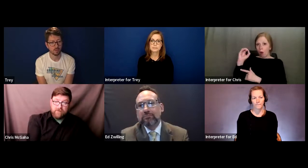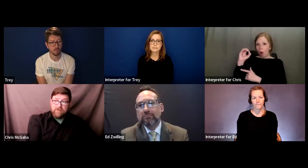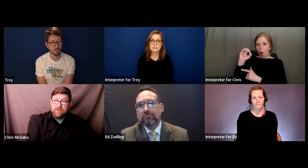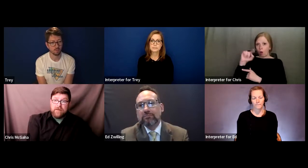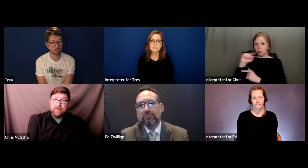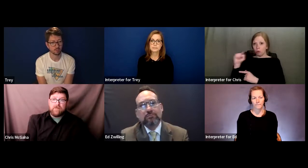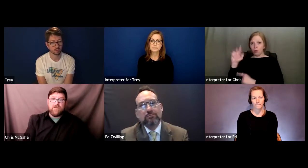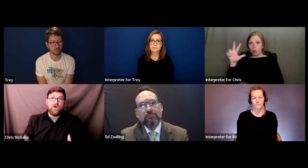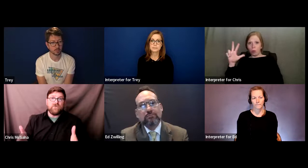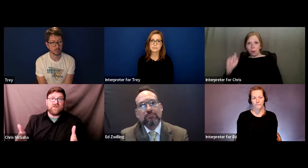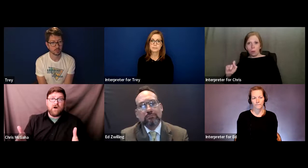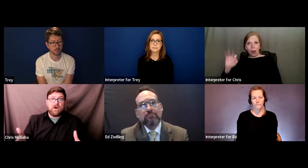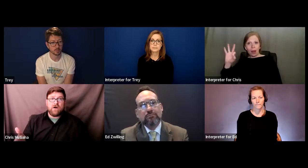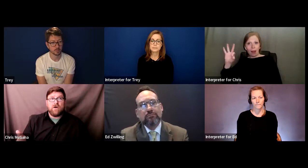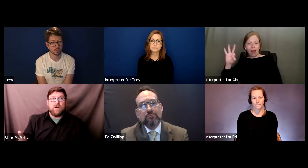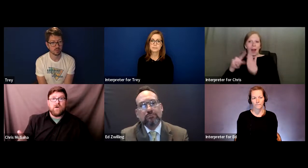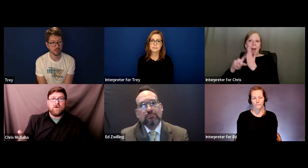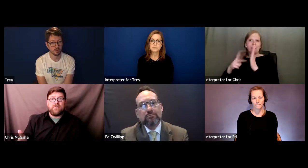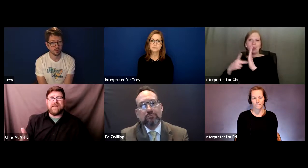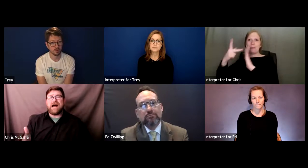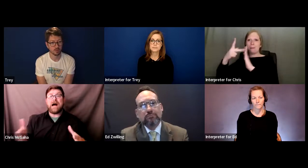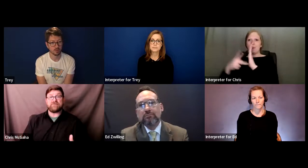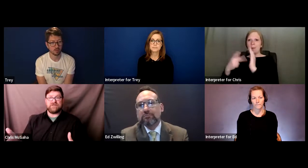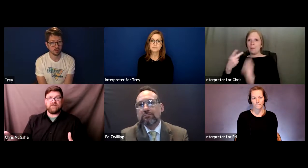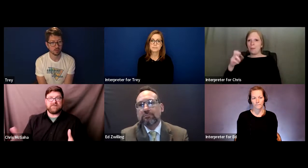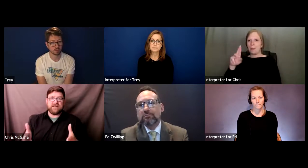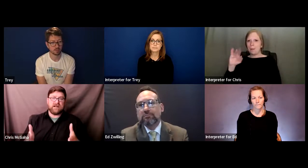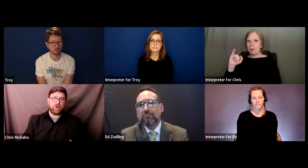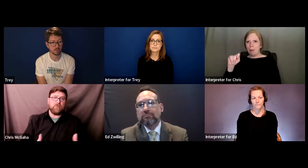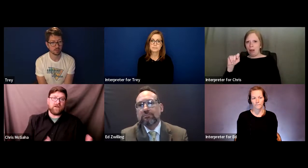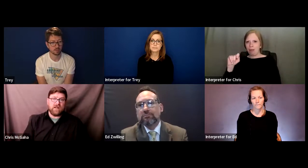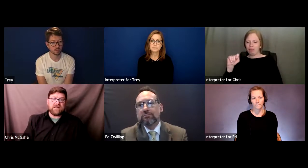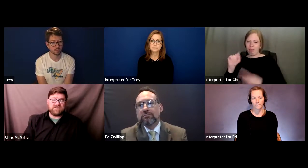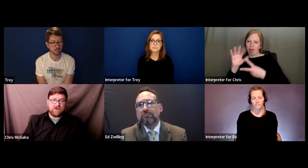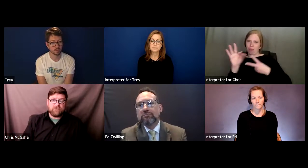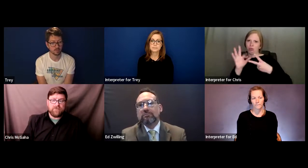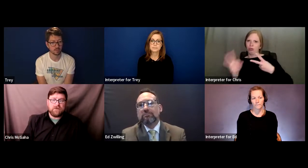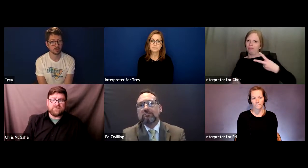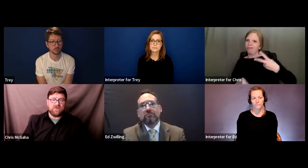Those are the options to get a permit or licensure.